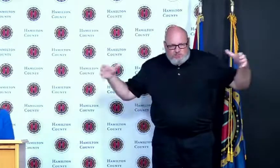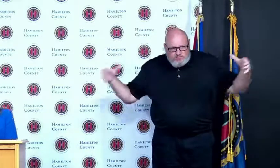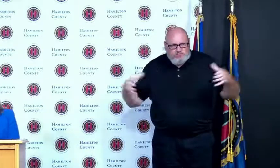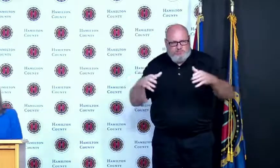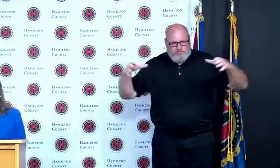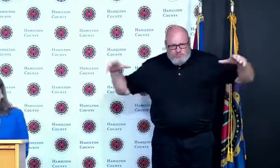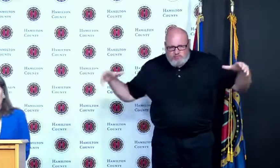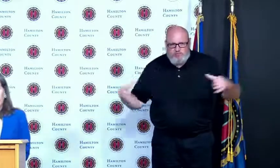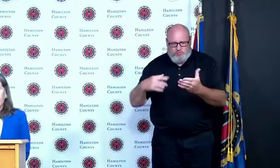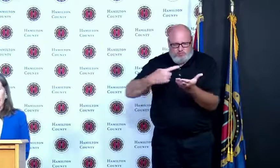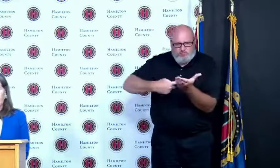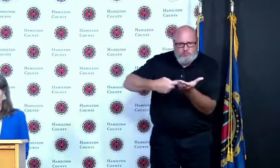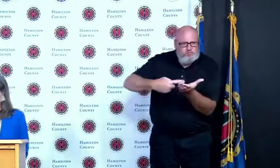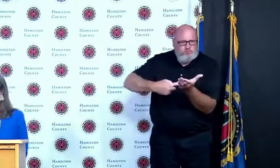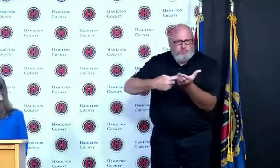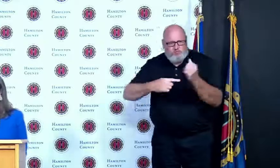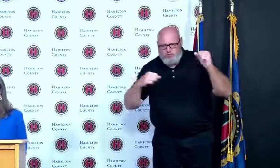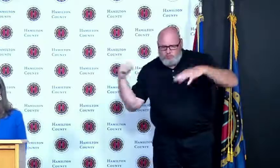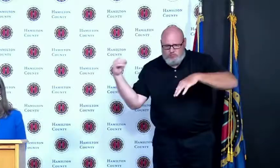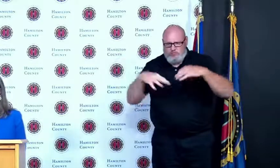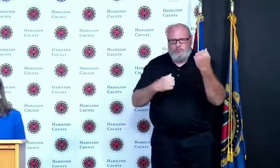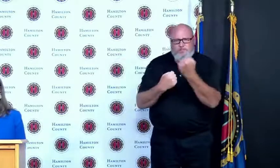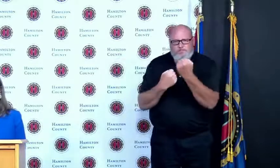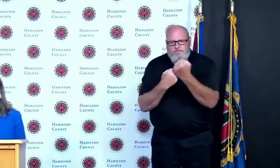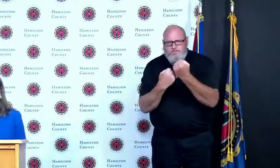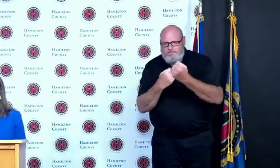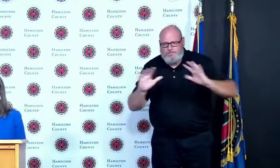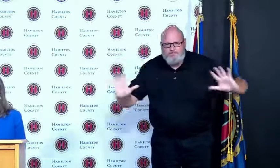most of the people who caught Covid-19 recovered from the virus